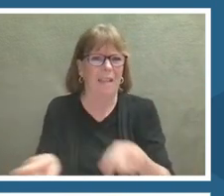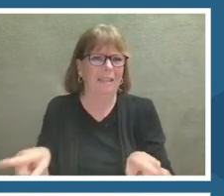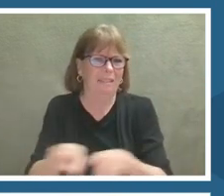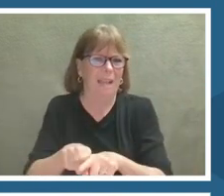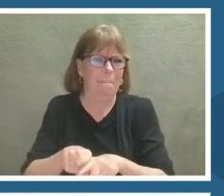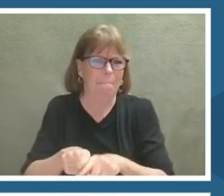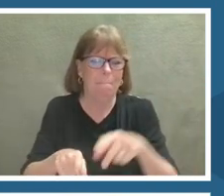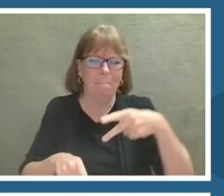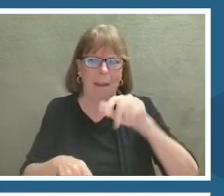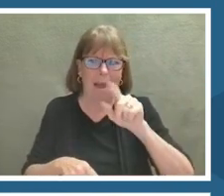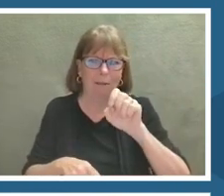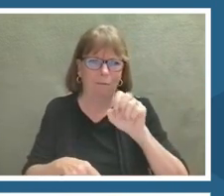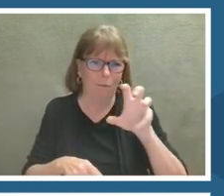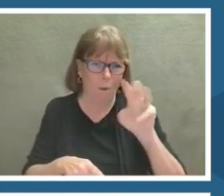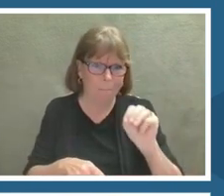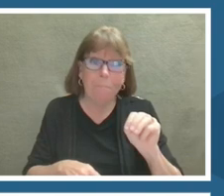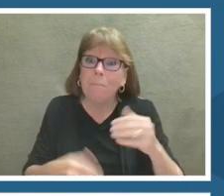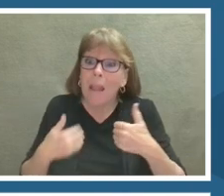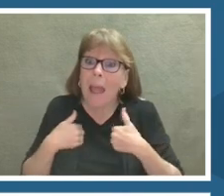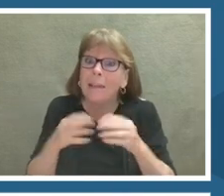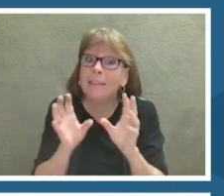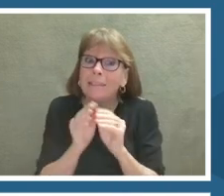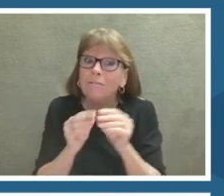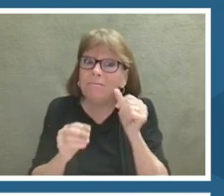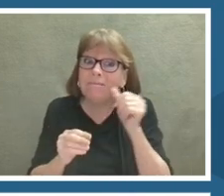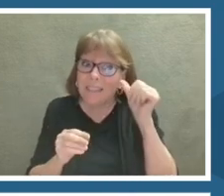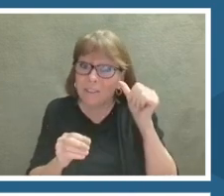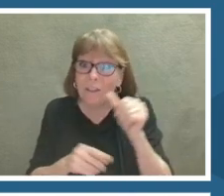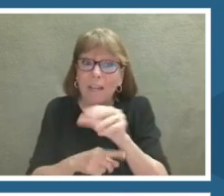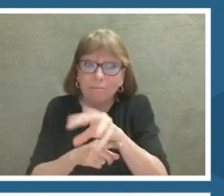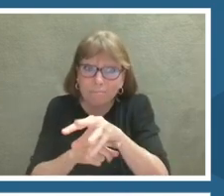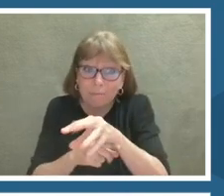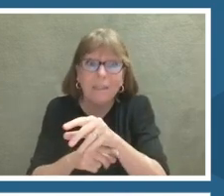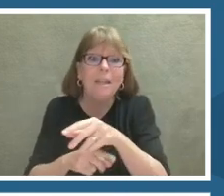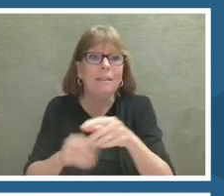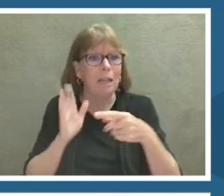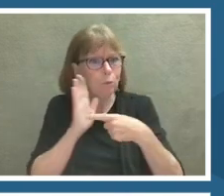There was a session that will be archived where they do a walk-through and if you go